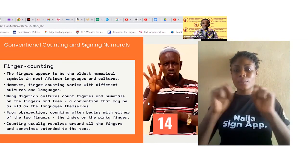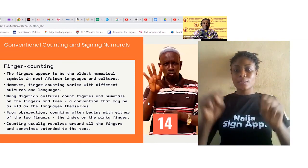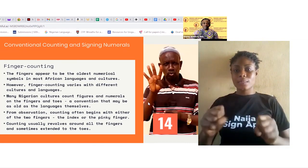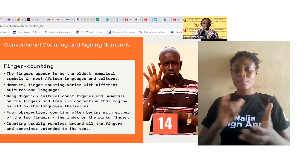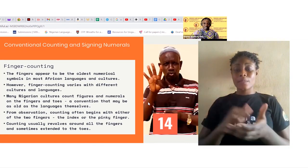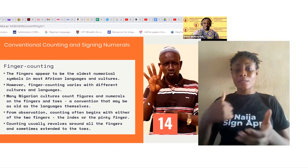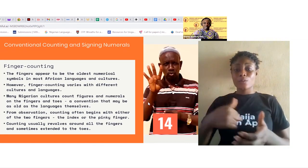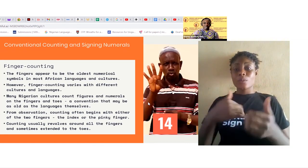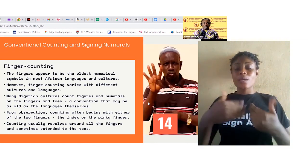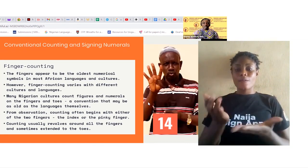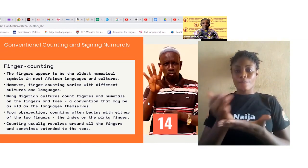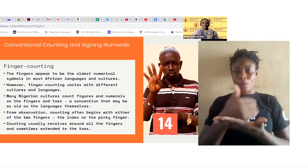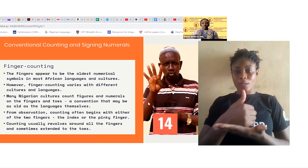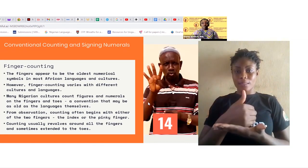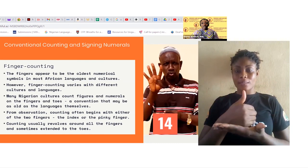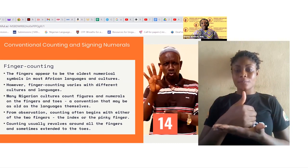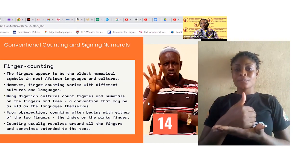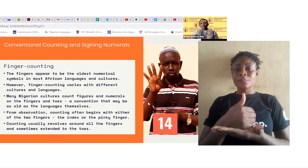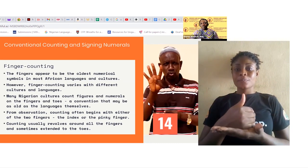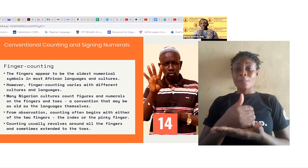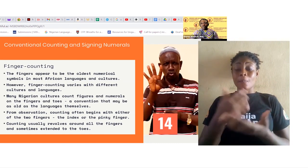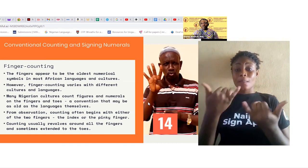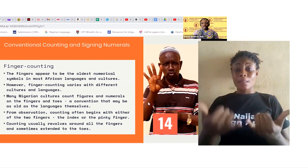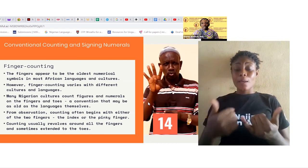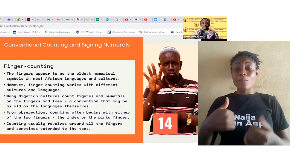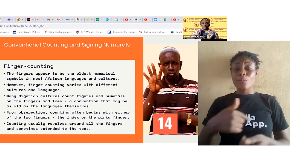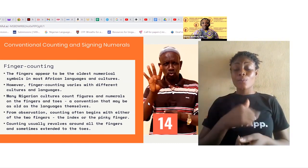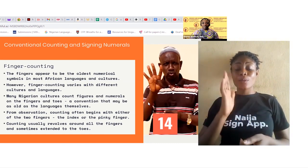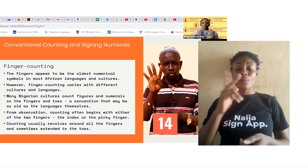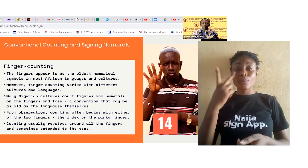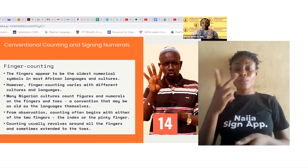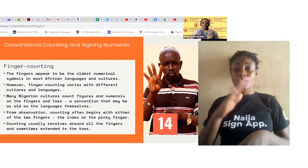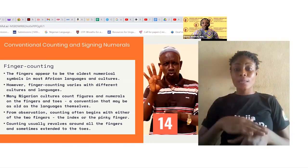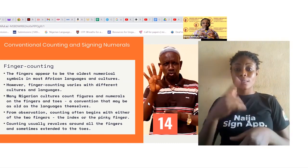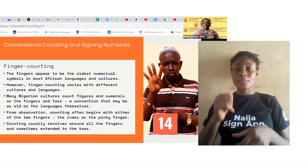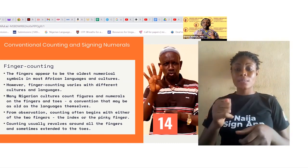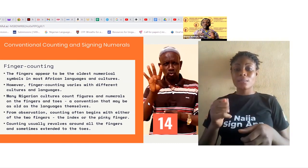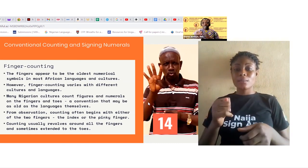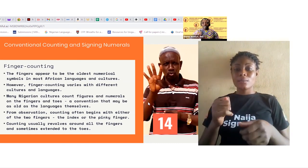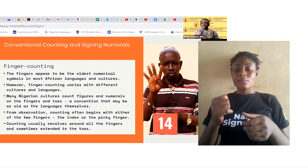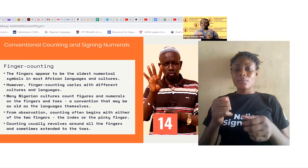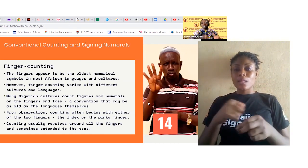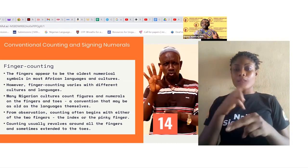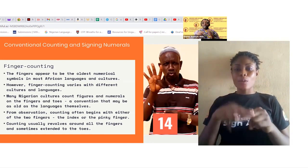have collected um so right now we're going to be looking at um the conventional counting and